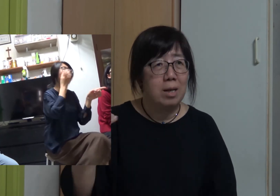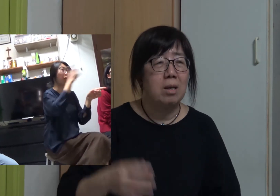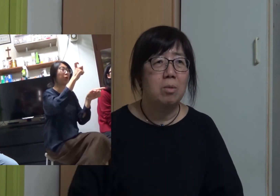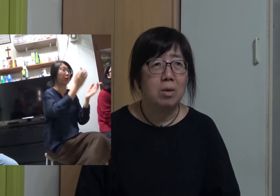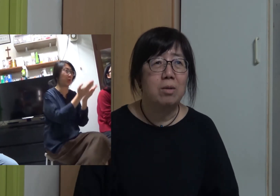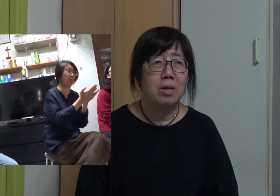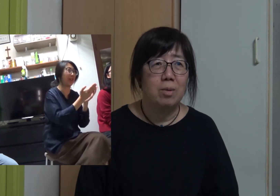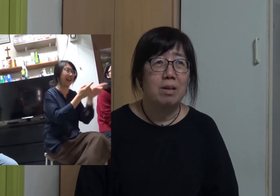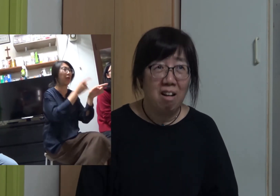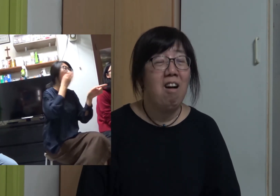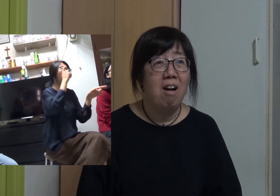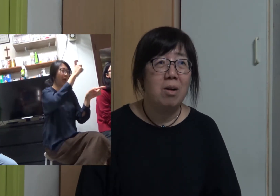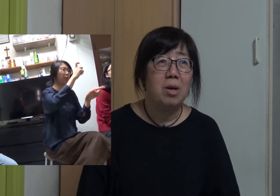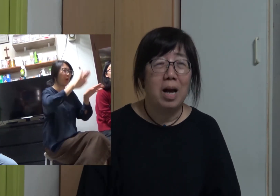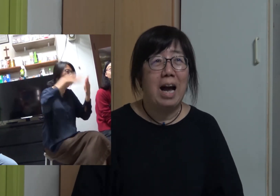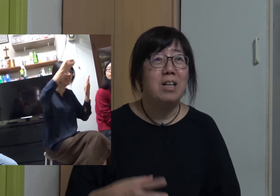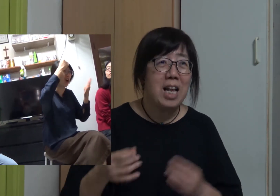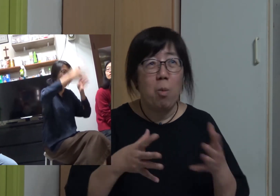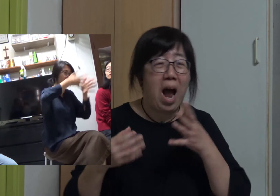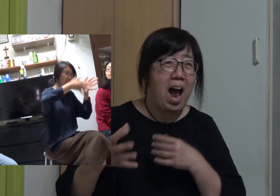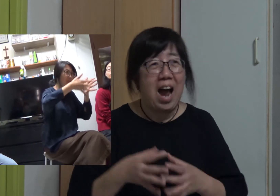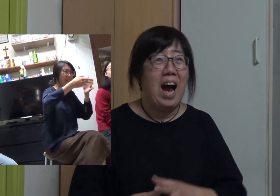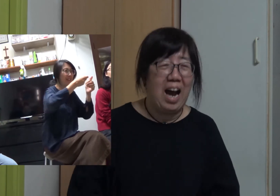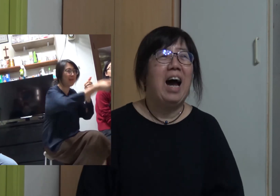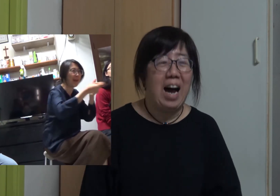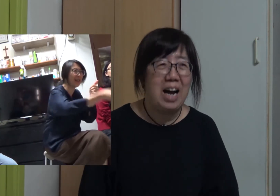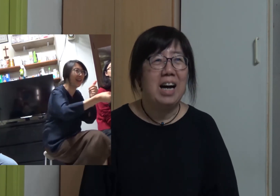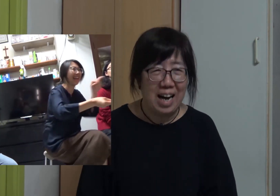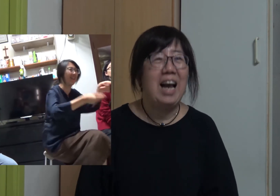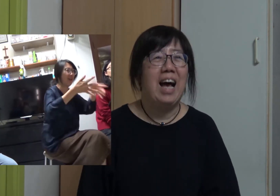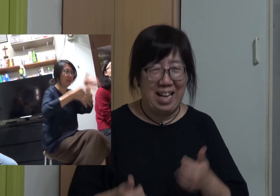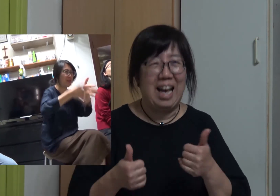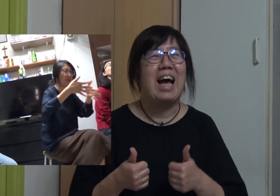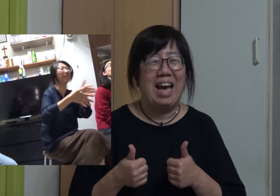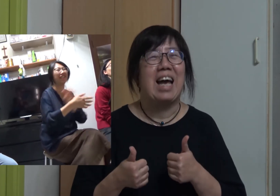She started to learn sign language at nine, and she could teach you Yuet Sheung: Yes, we played together